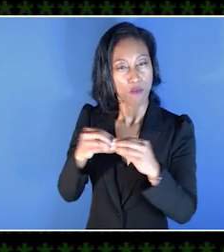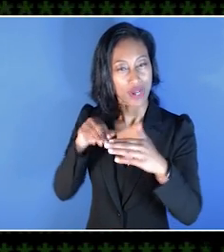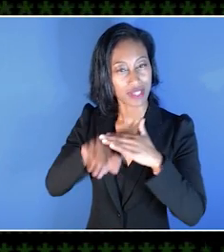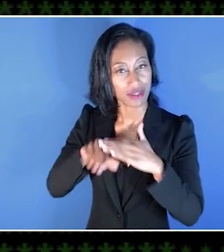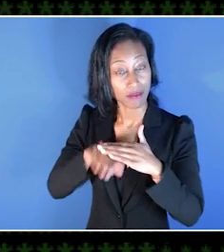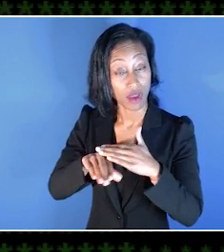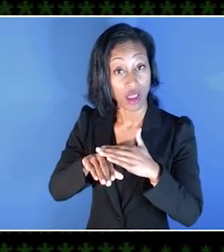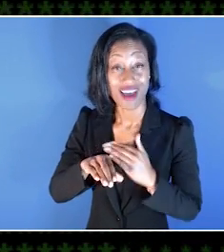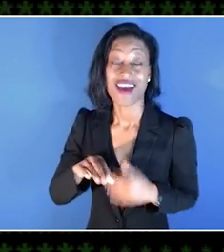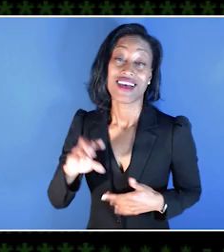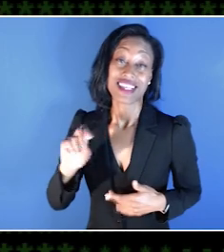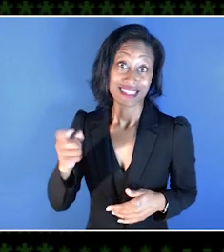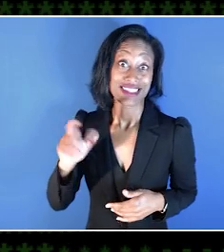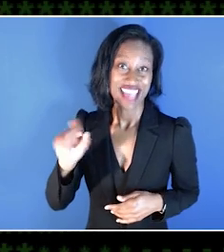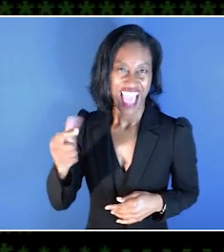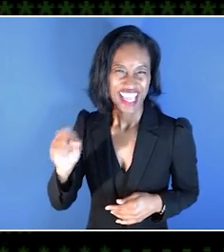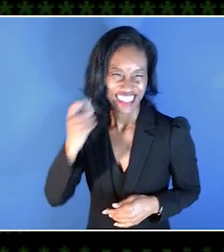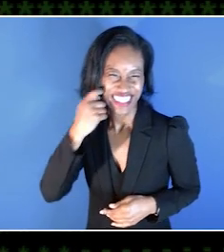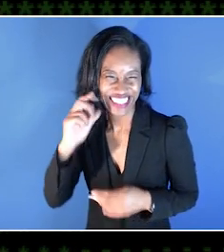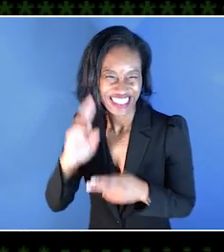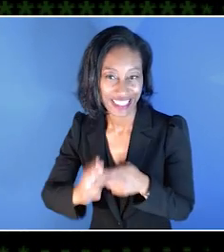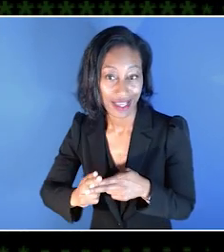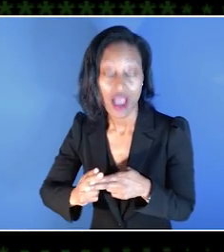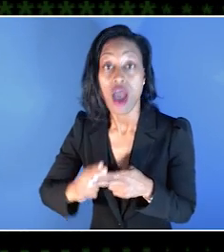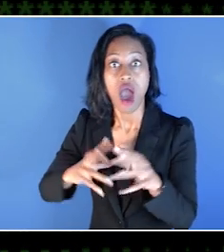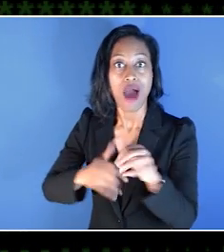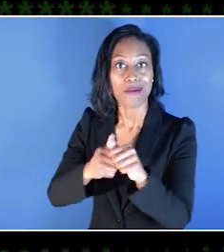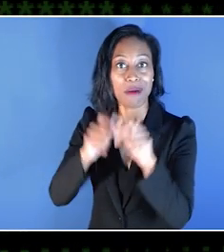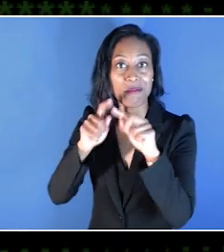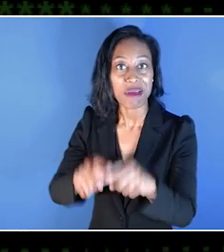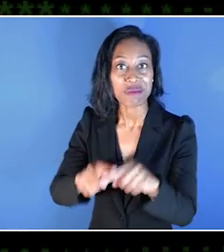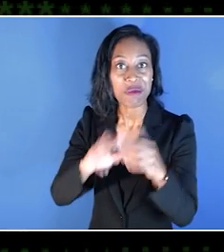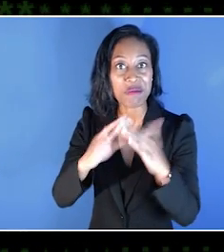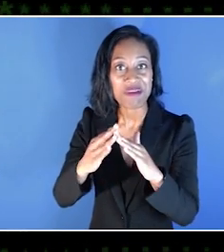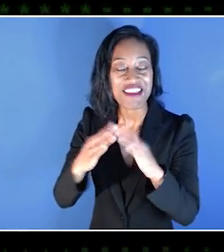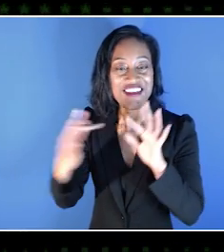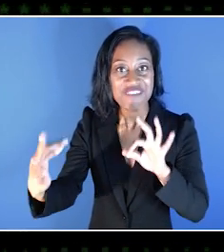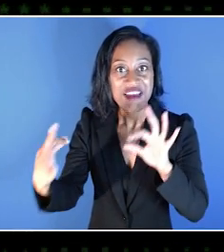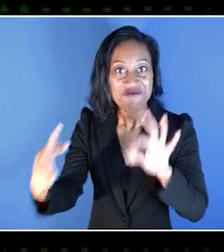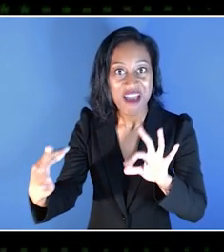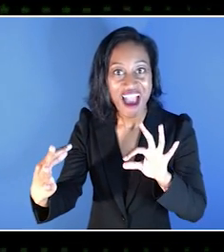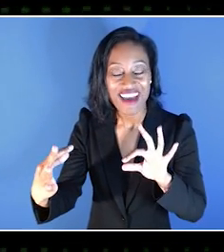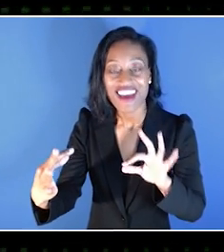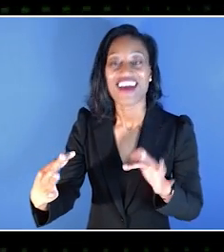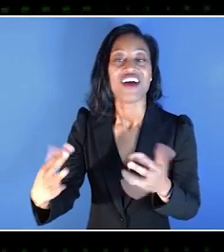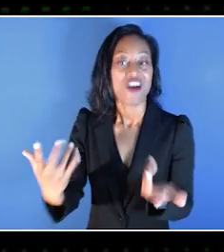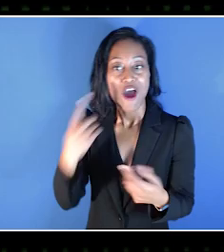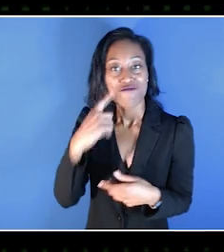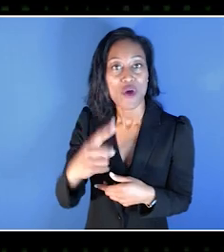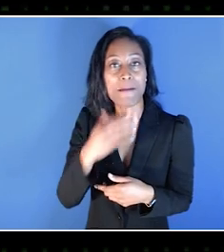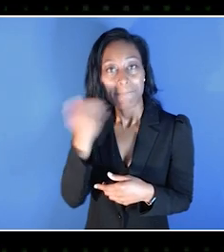And speaking of the XAGs, as we call them, they've now been updated based on community feedback, to include best practices